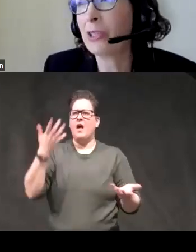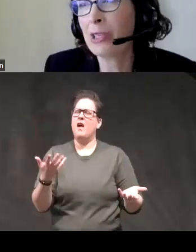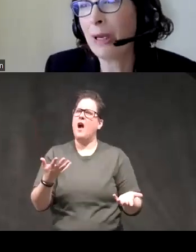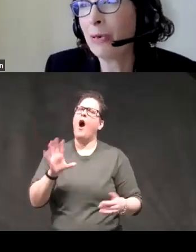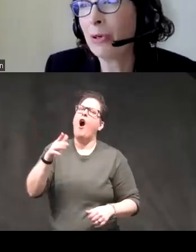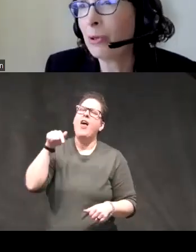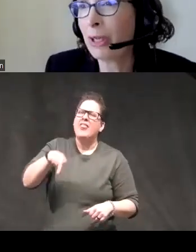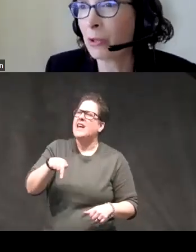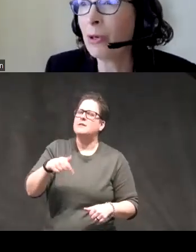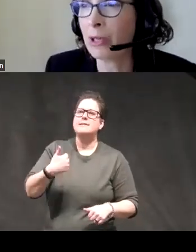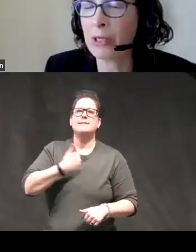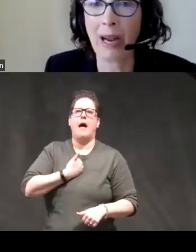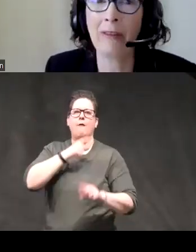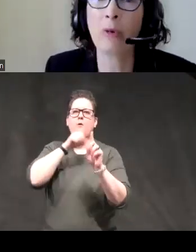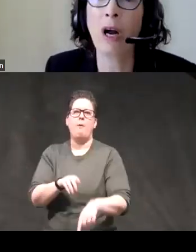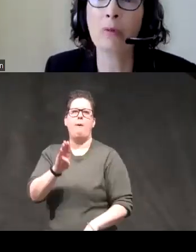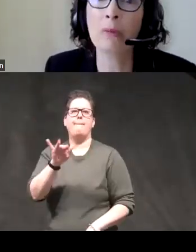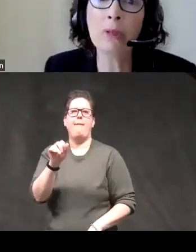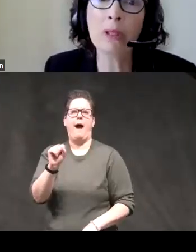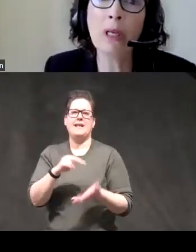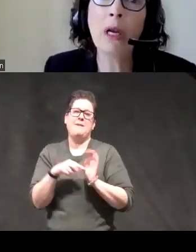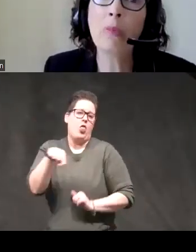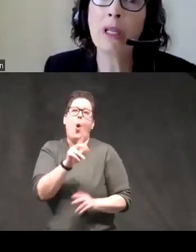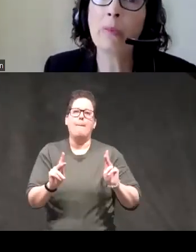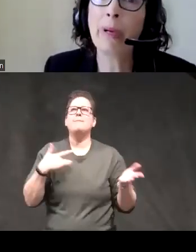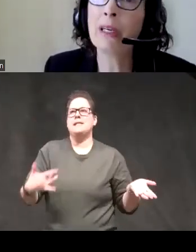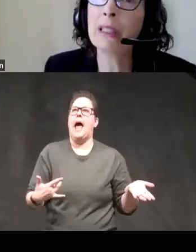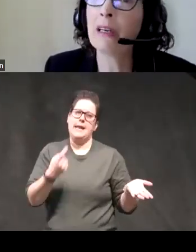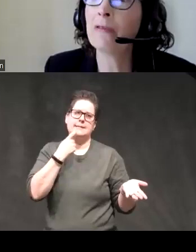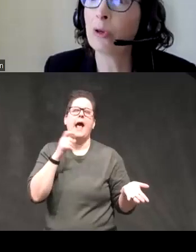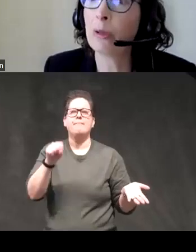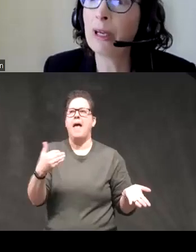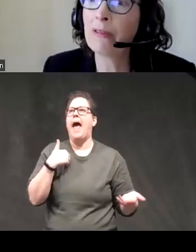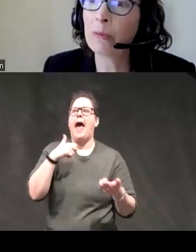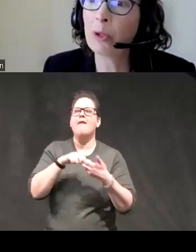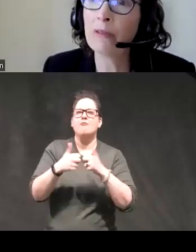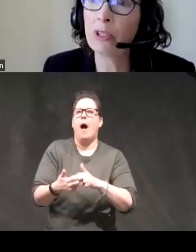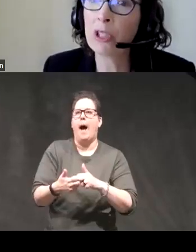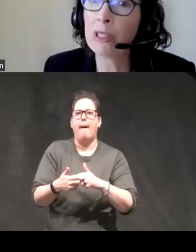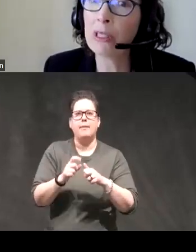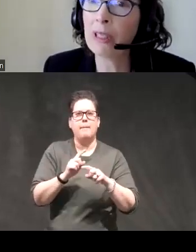there just people who endorse having problems but they're apparent and informant report versions of